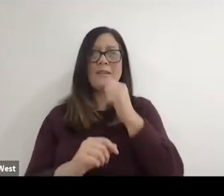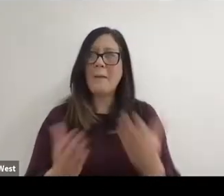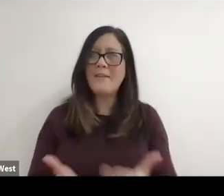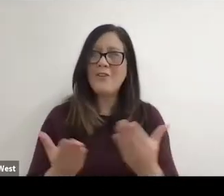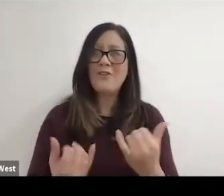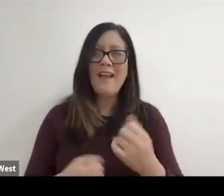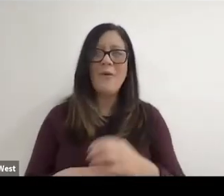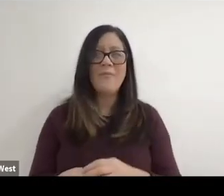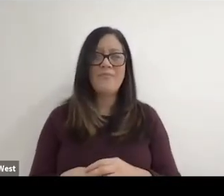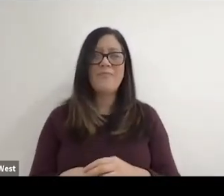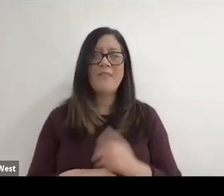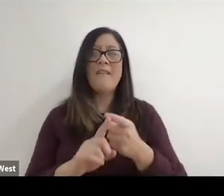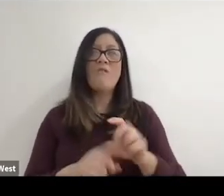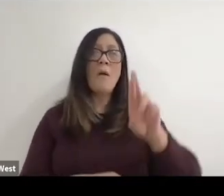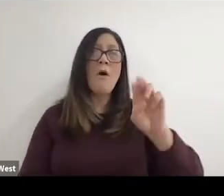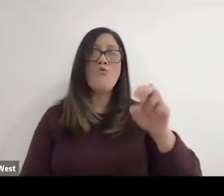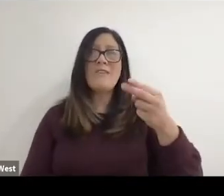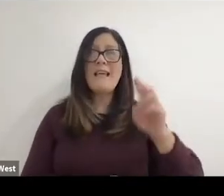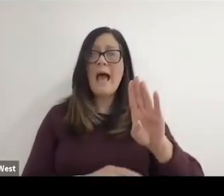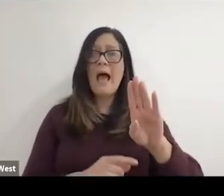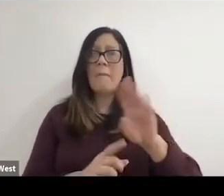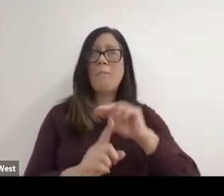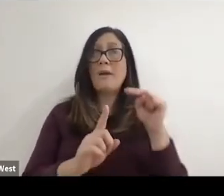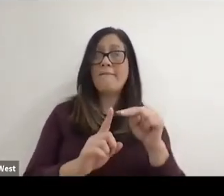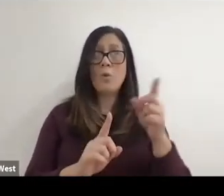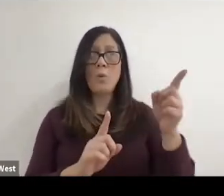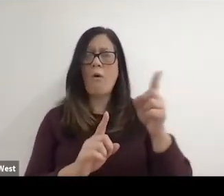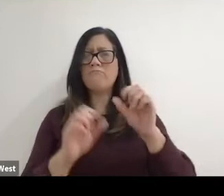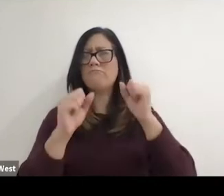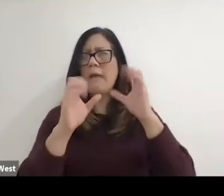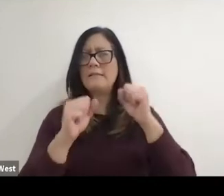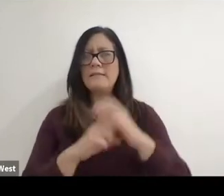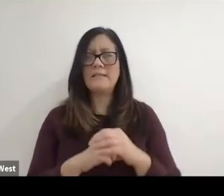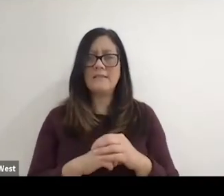So from a rehabilitation point of view, the guy was amazing. But I'll tell you what he was.